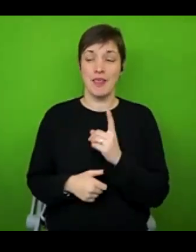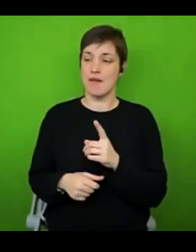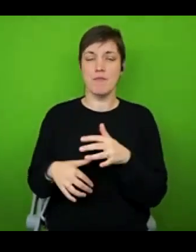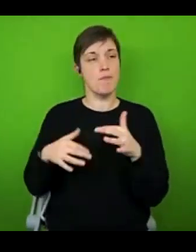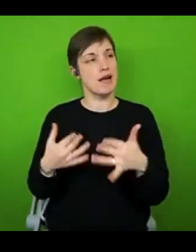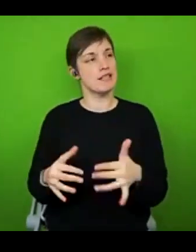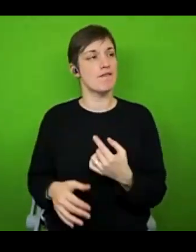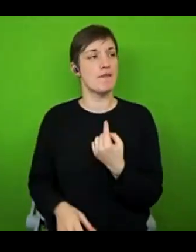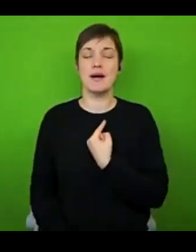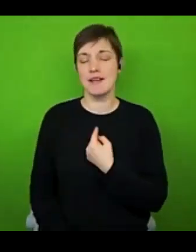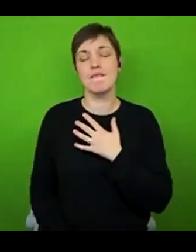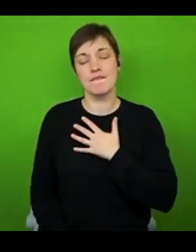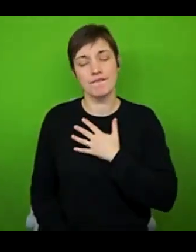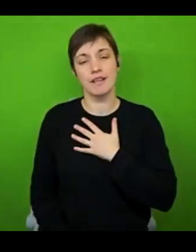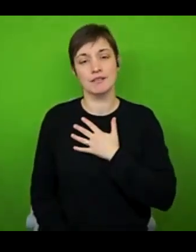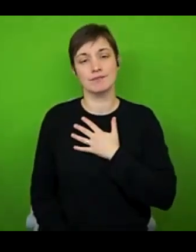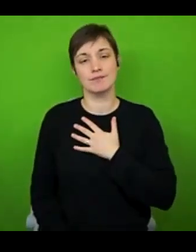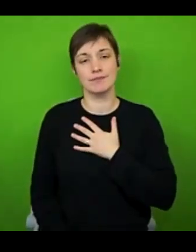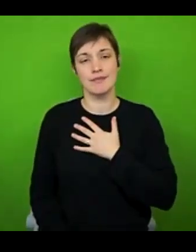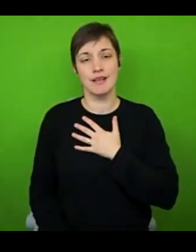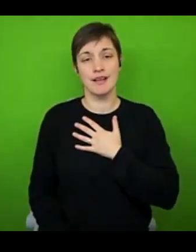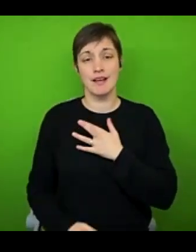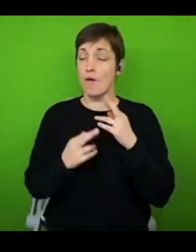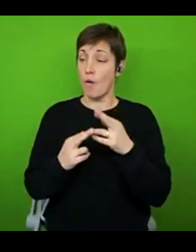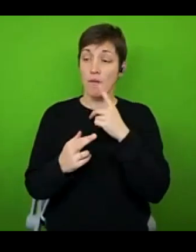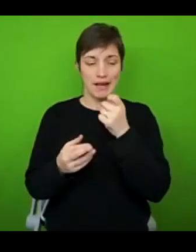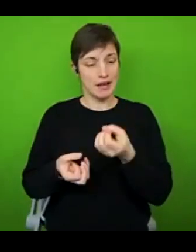don't know, maybe I hope I can maybe be that person for somebody else as well.